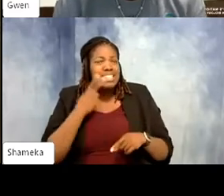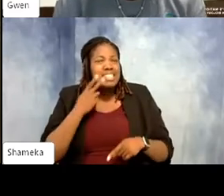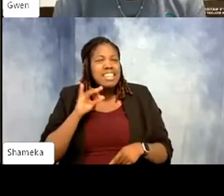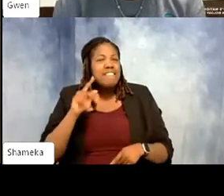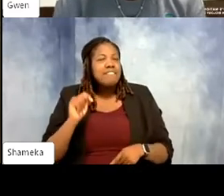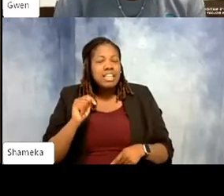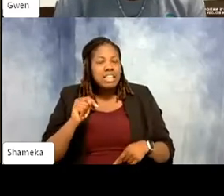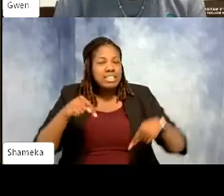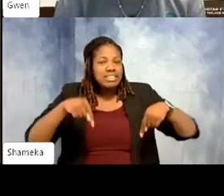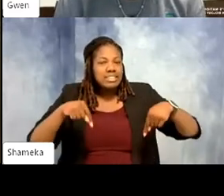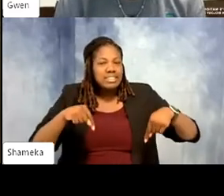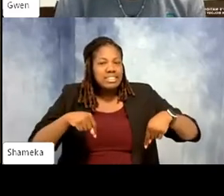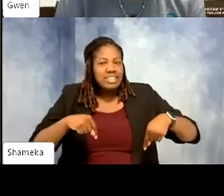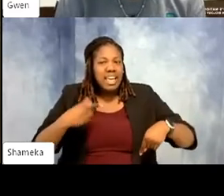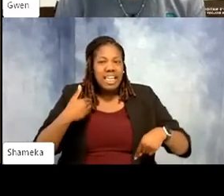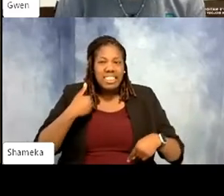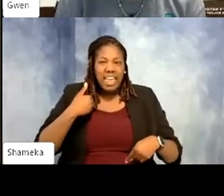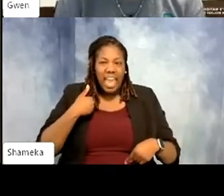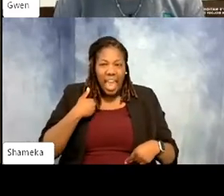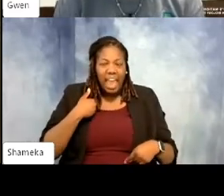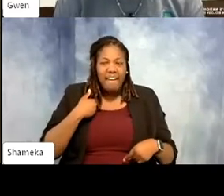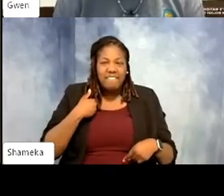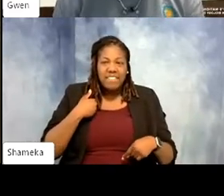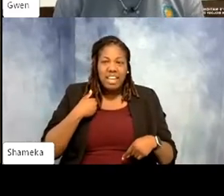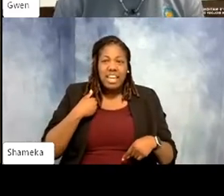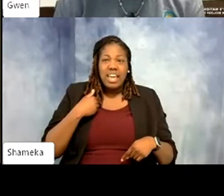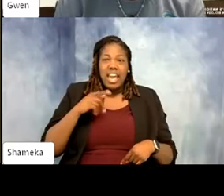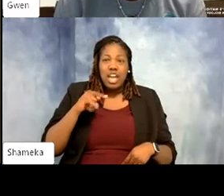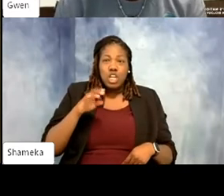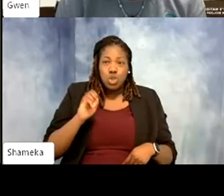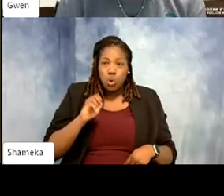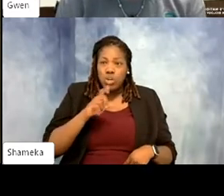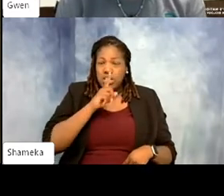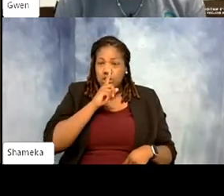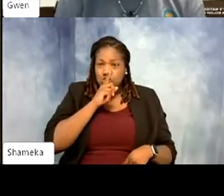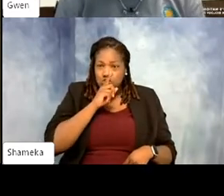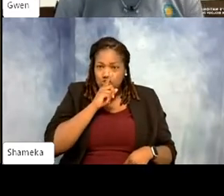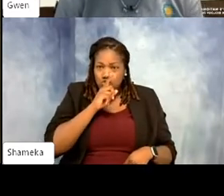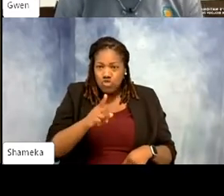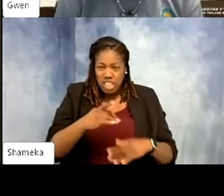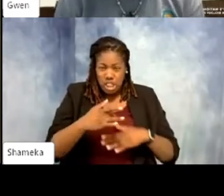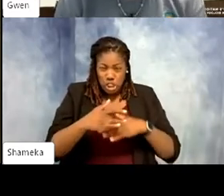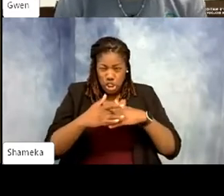They have a middle toe that's pretty gnarly and wicked looking. It has a really long toenail on it.